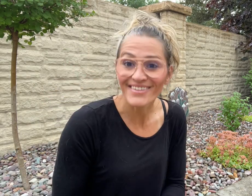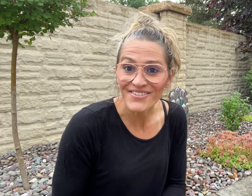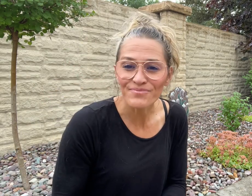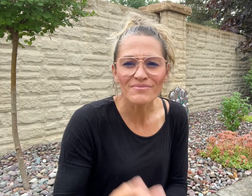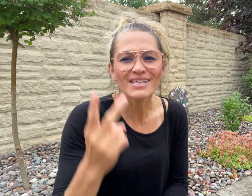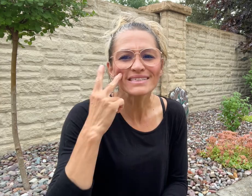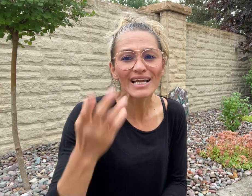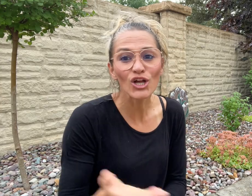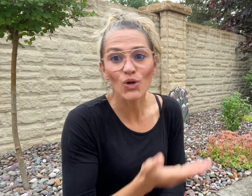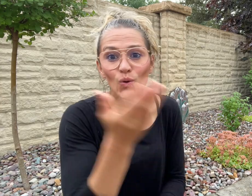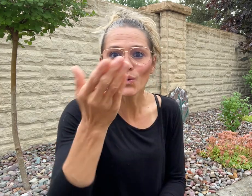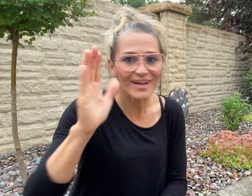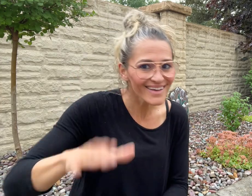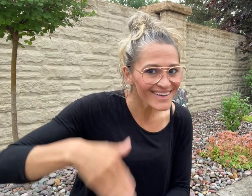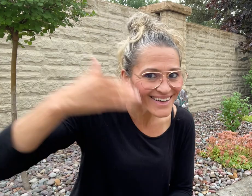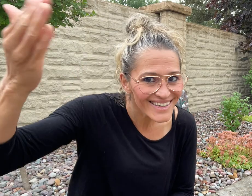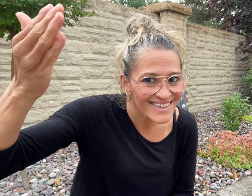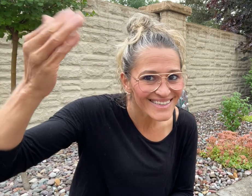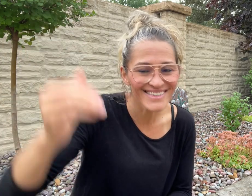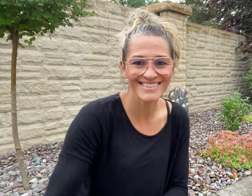See you next time!